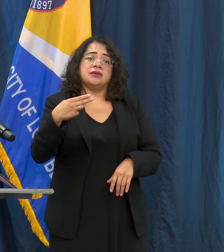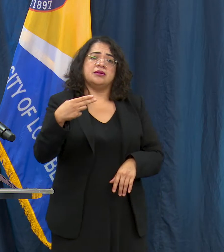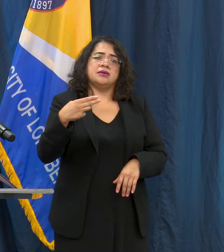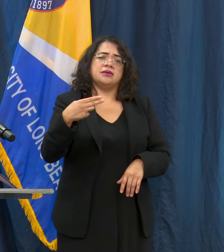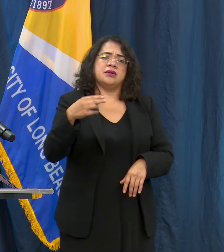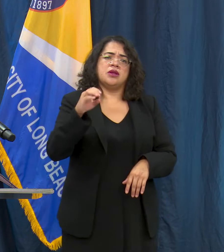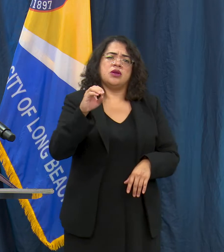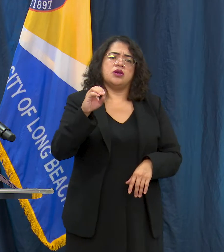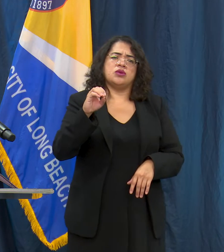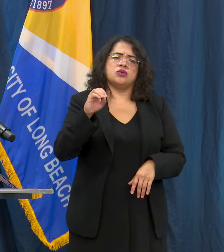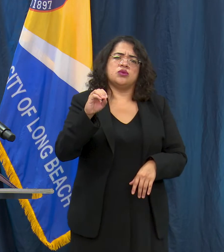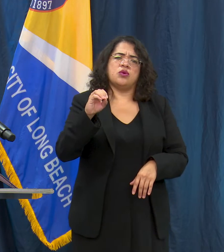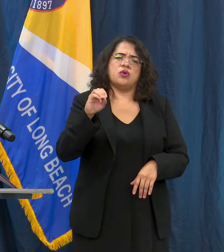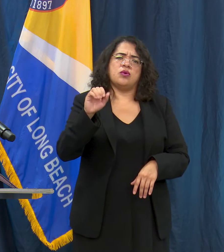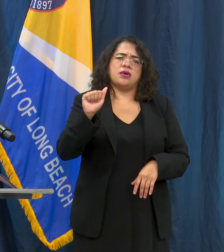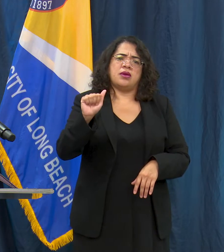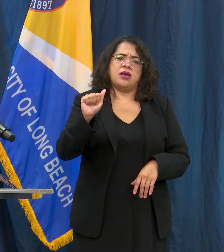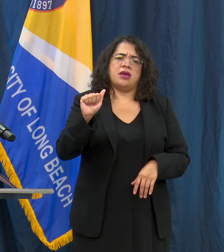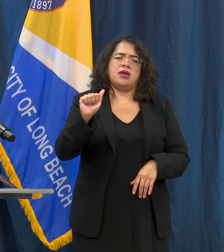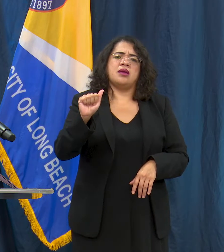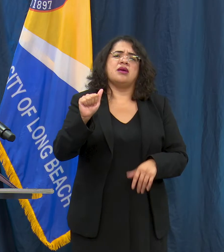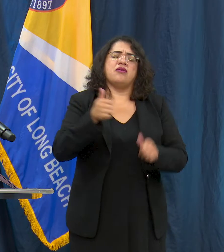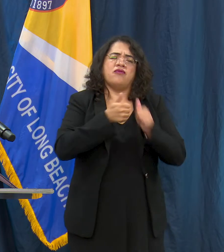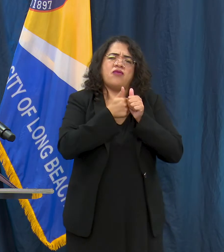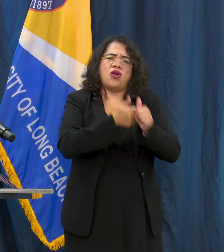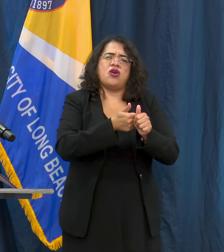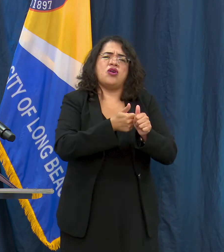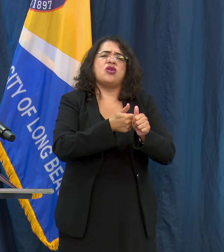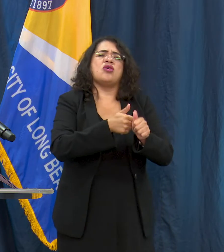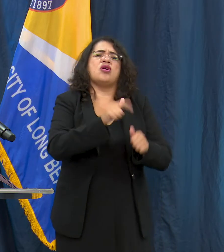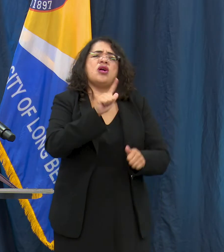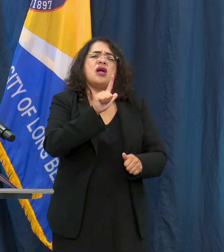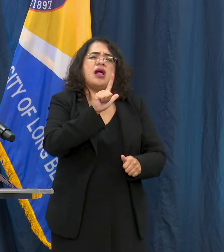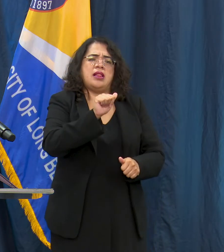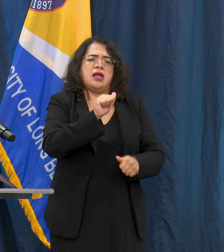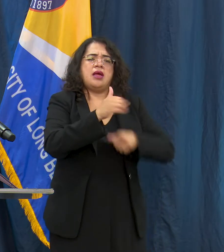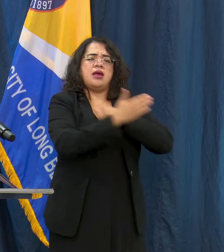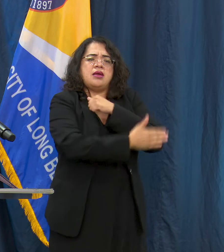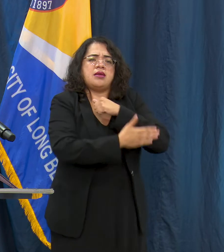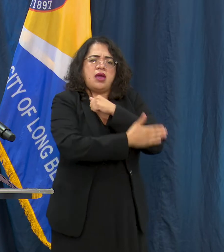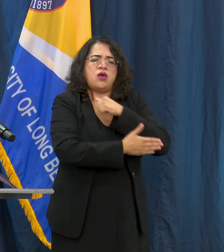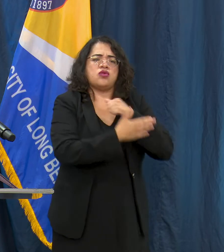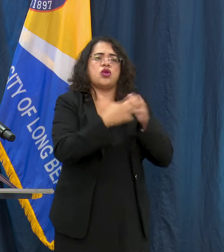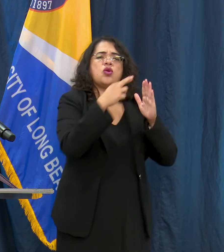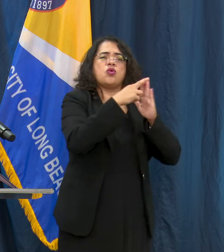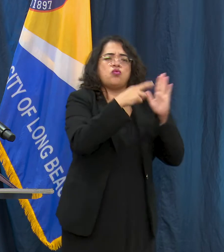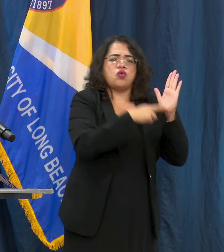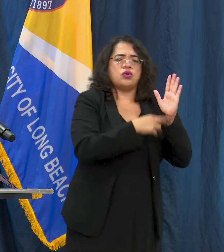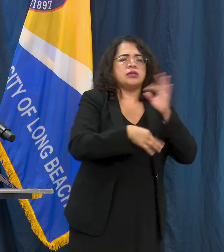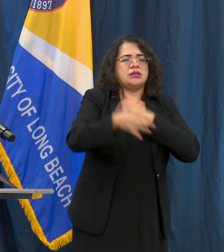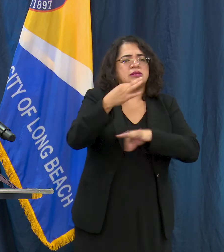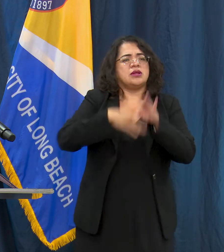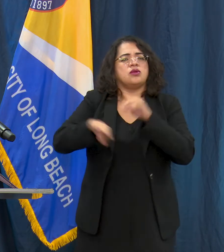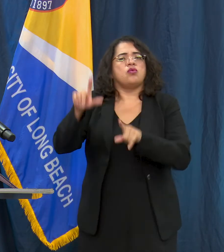protocol rather than Long Beach related to swimming pool use? No, so anyone